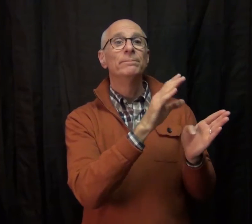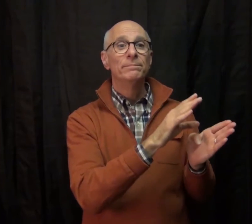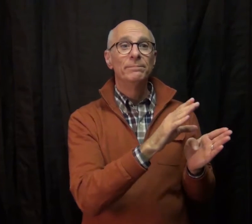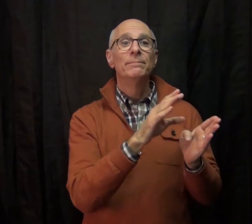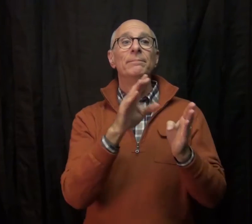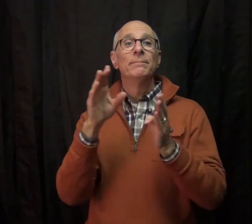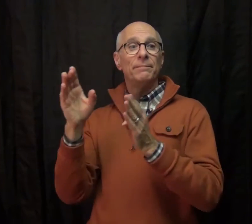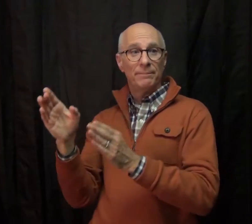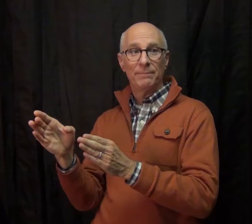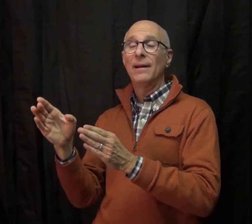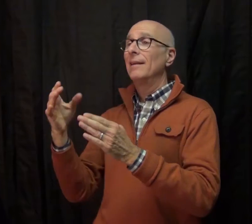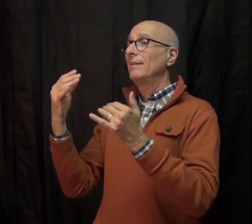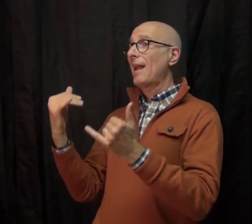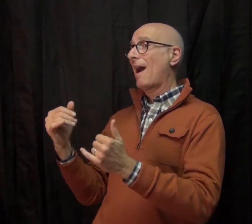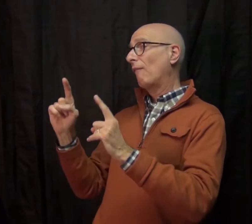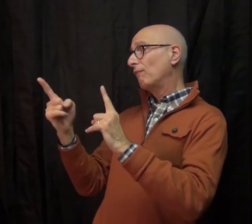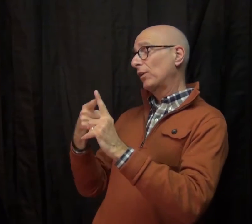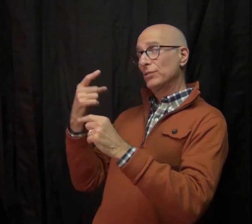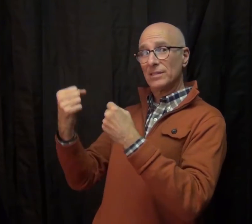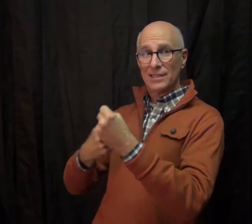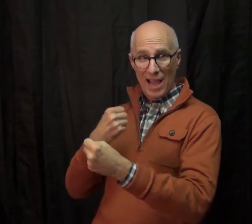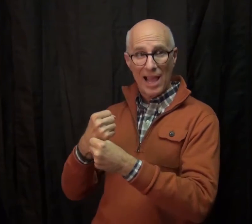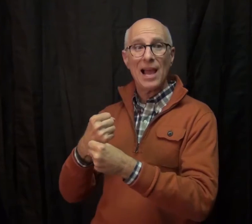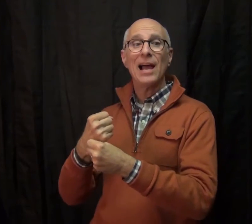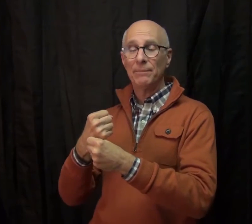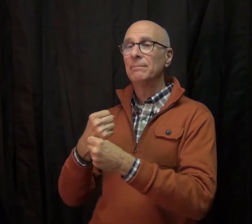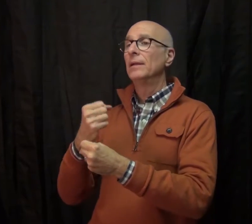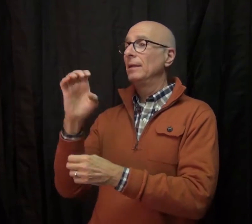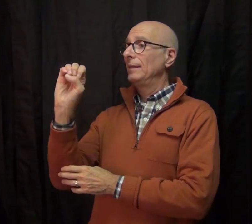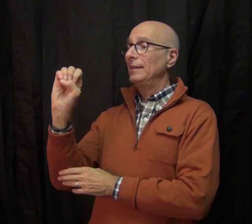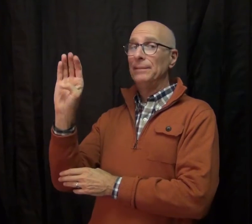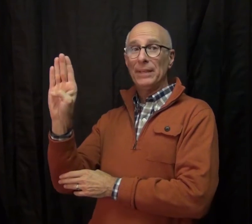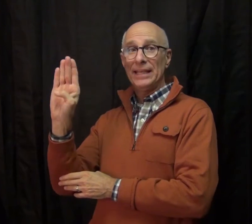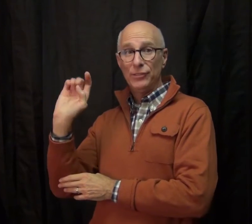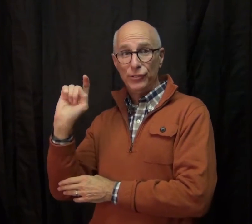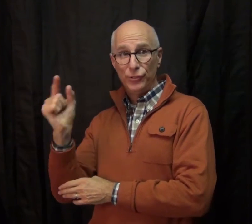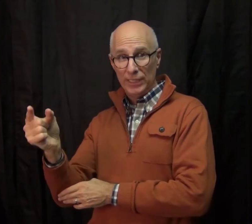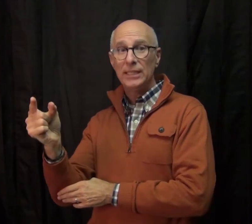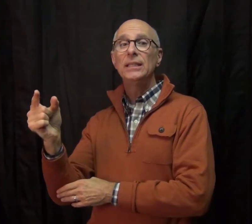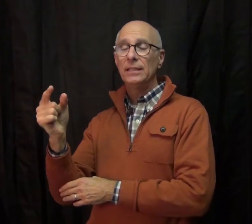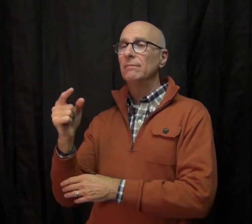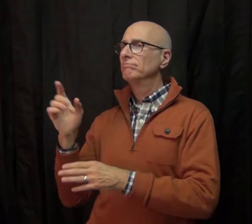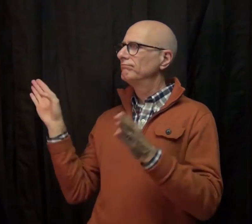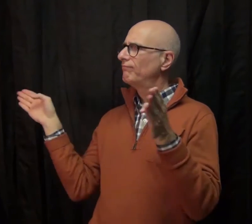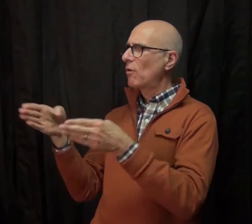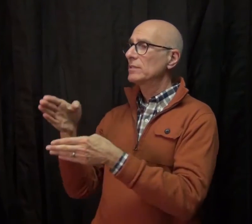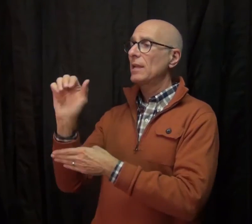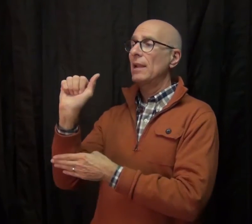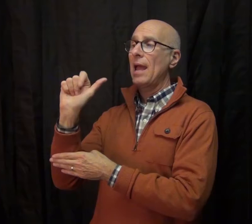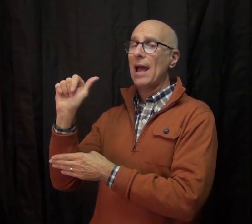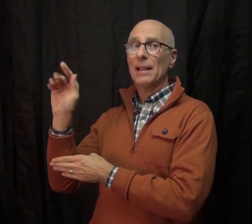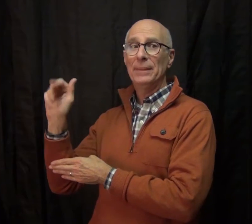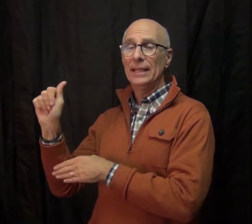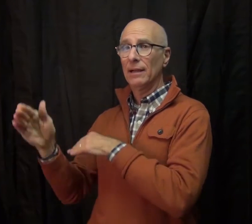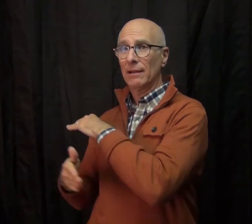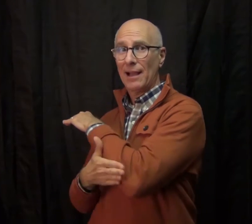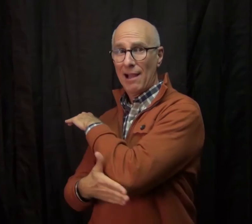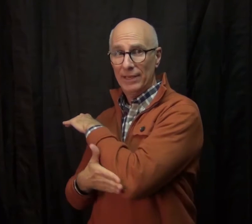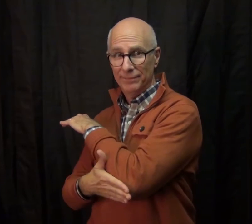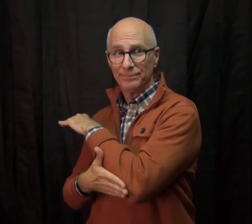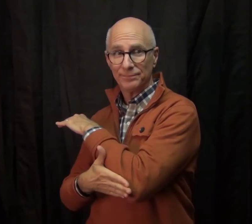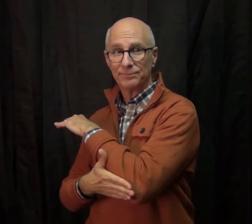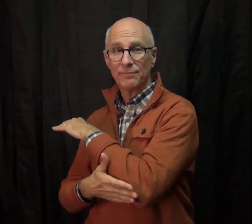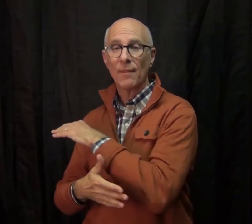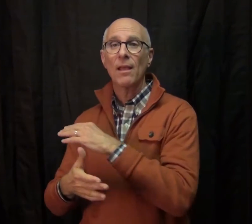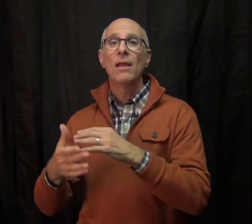and for the first time, in East Bay Gives, which focuses on Alameda County.